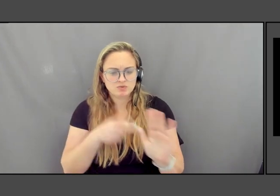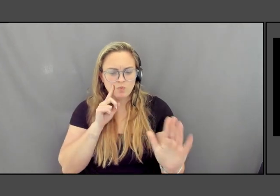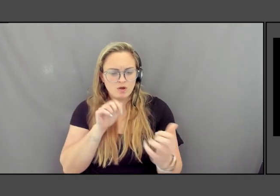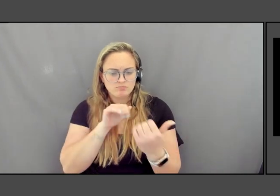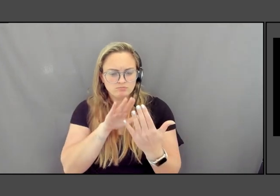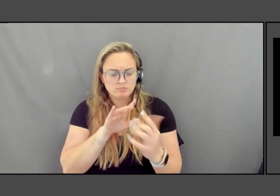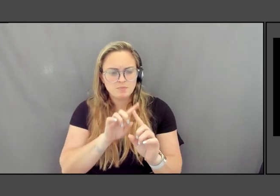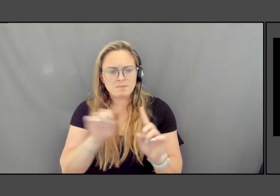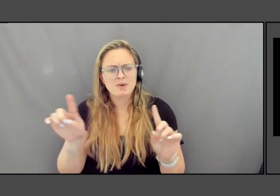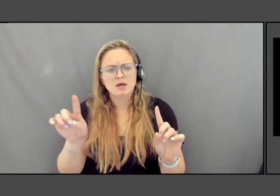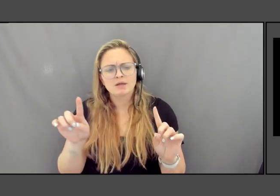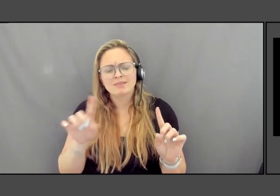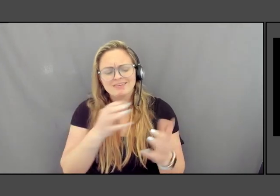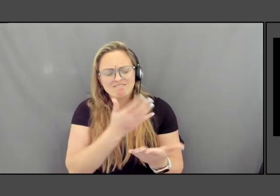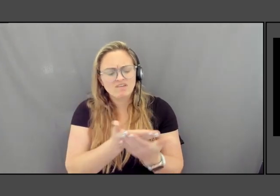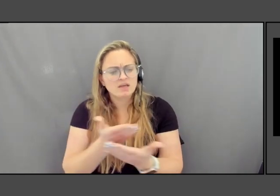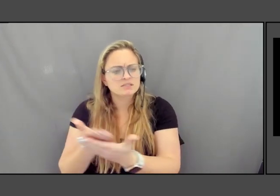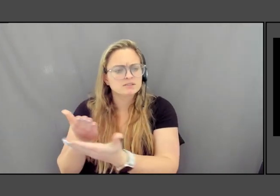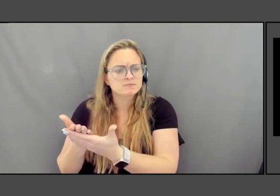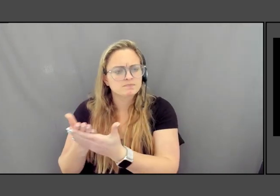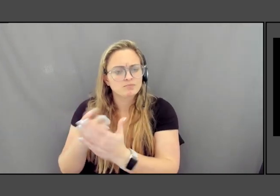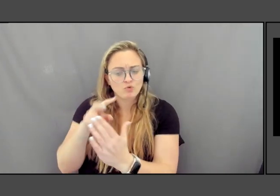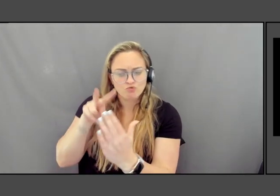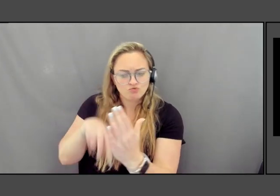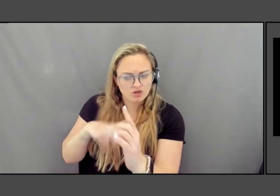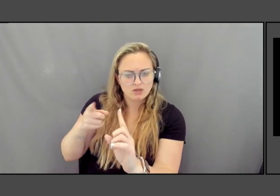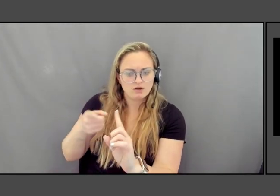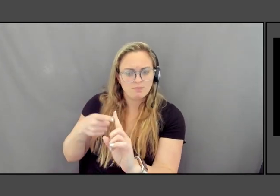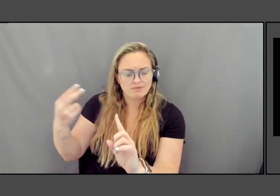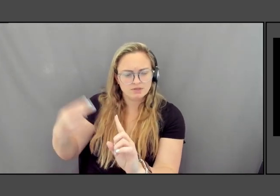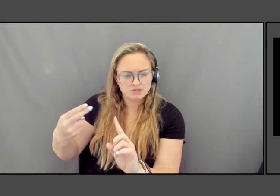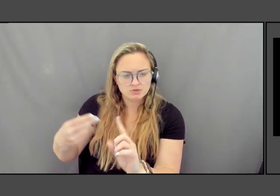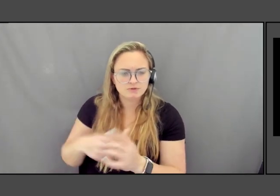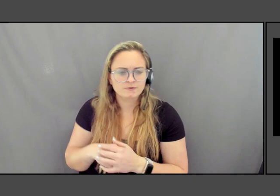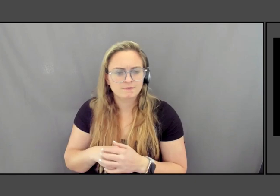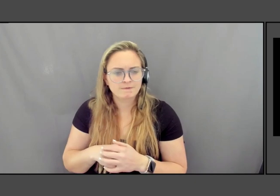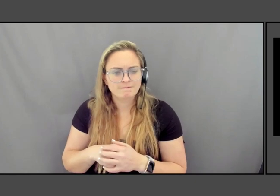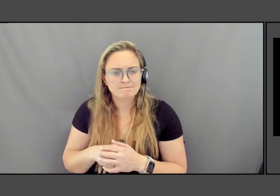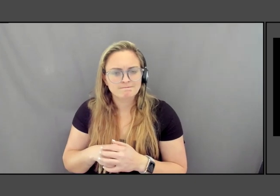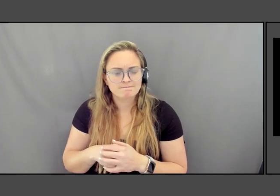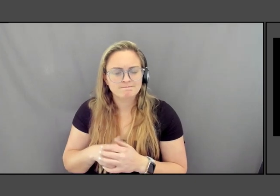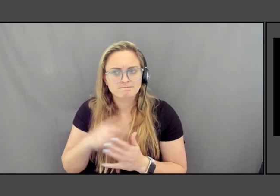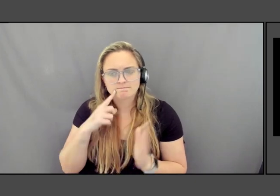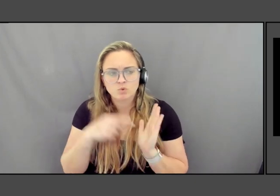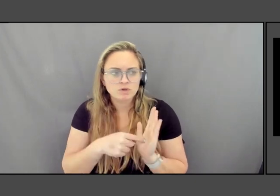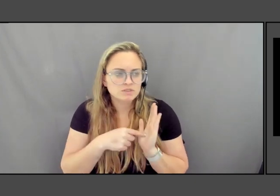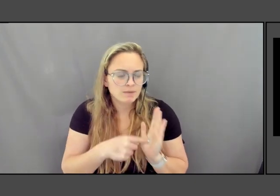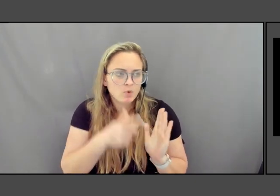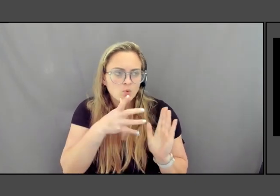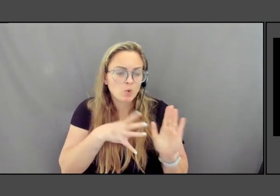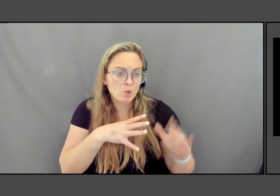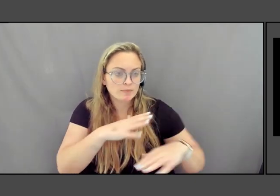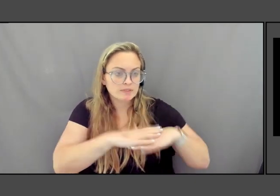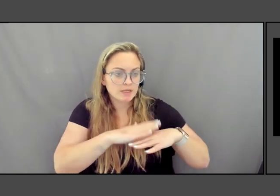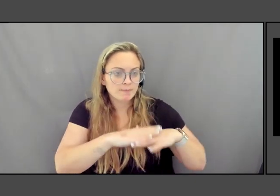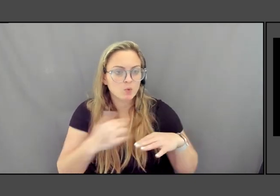and getting you to read about these histories or like, say, for instance, with the women's table, read the number of women,